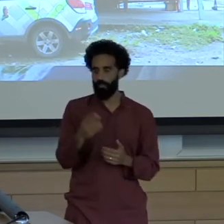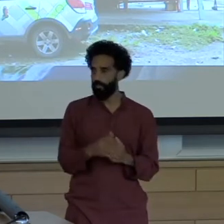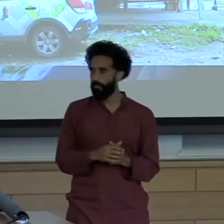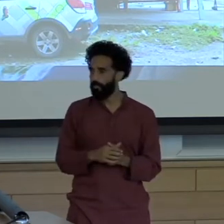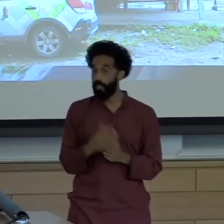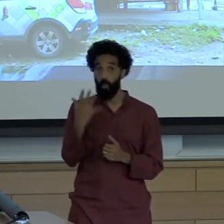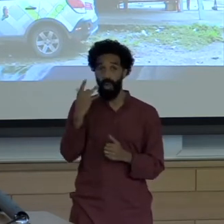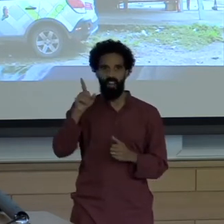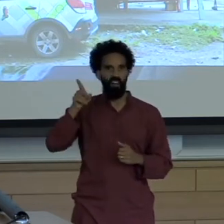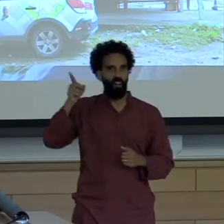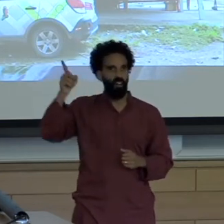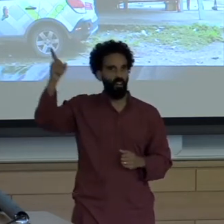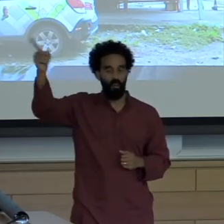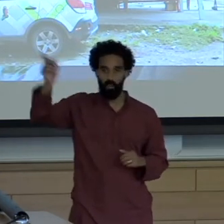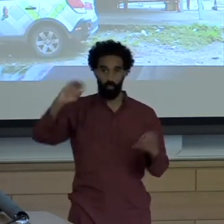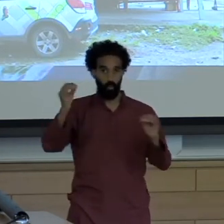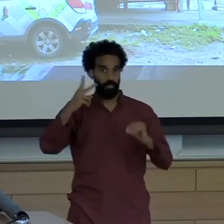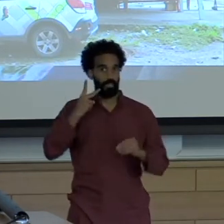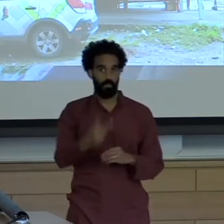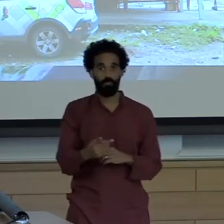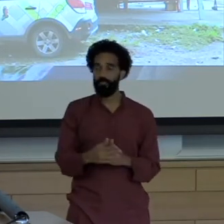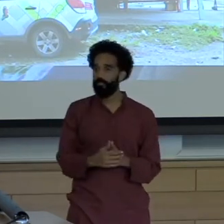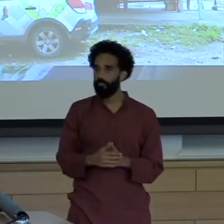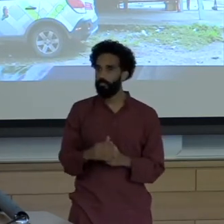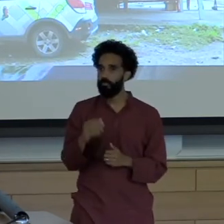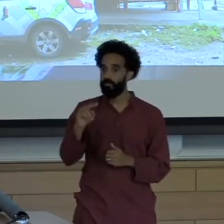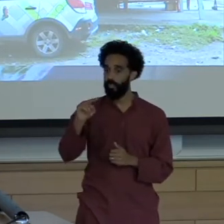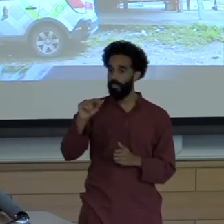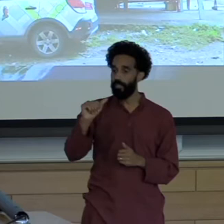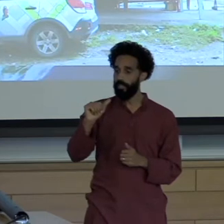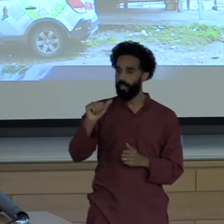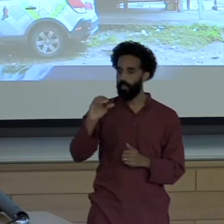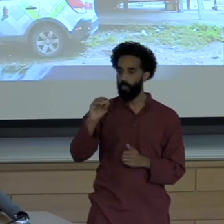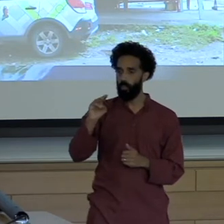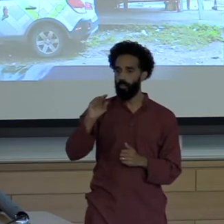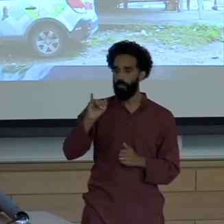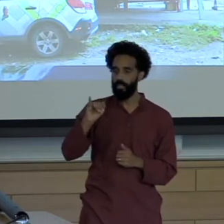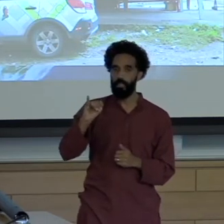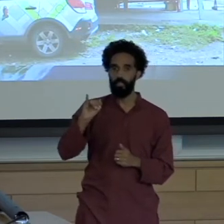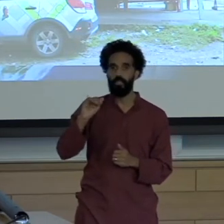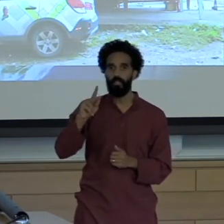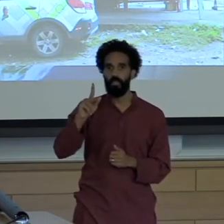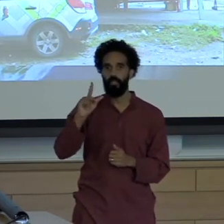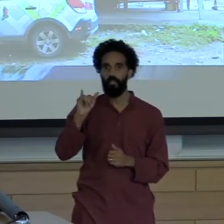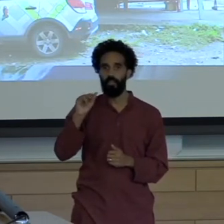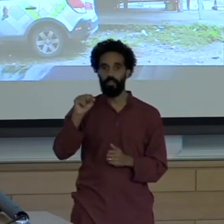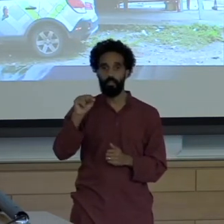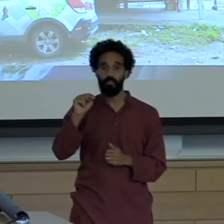Naomi Klein Who has a new book out, On Fire. I suggest everybody take a look.